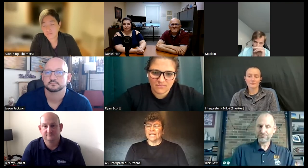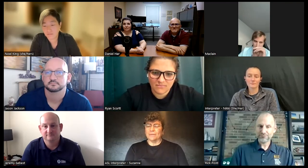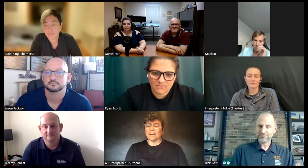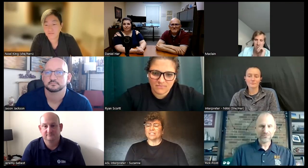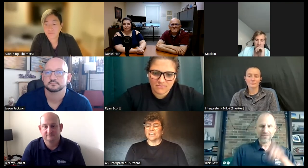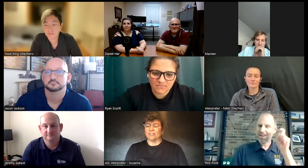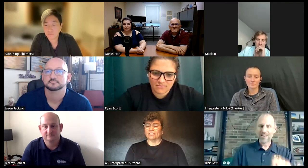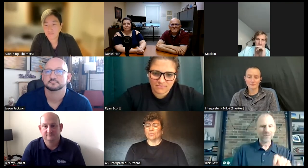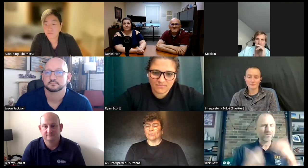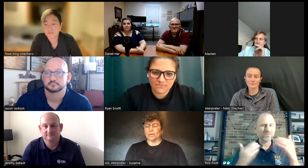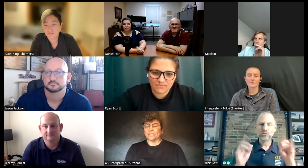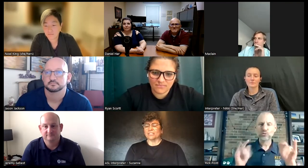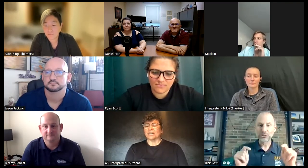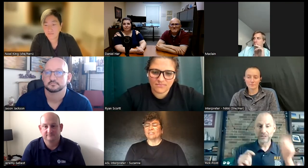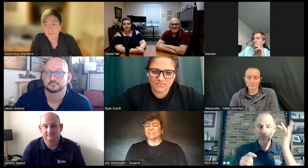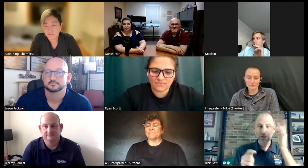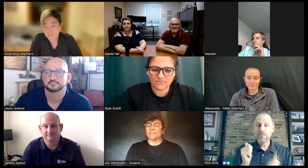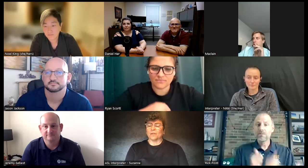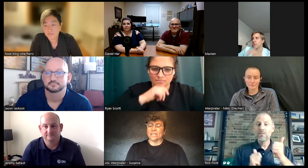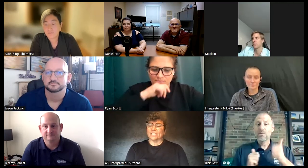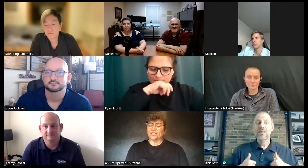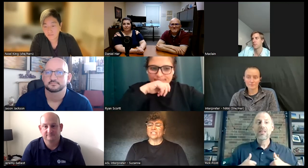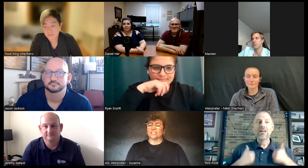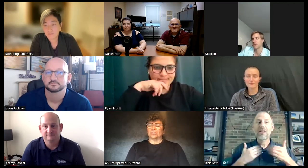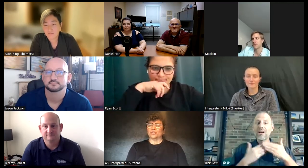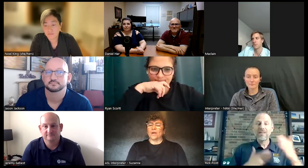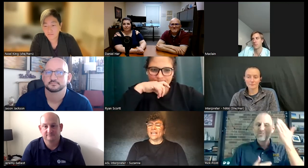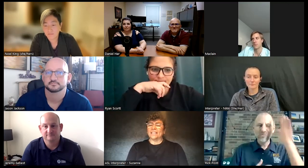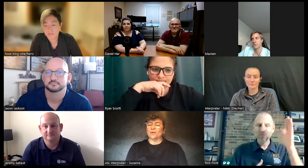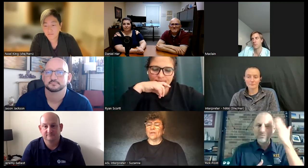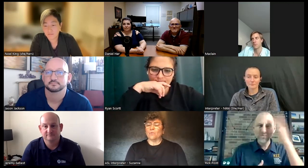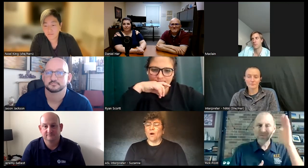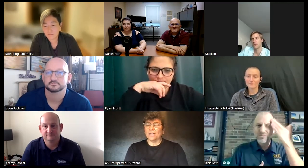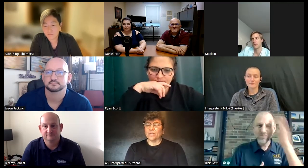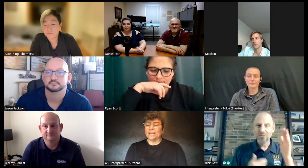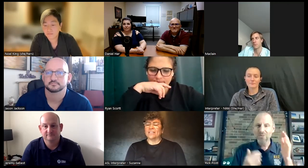limit ourselves and we oppress ourselves we can just do anything we want anything